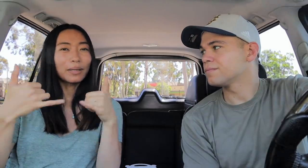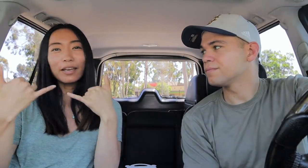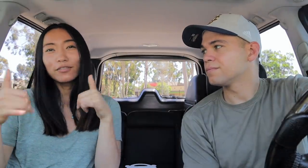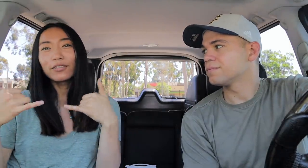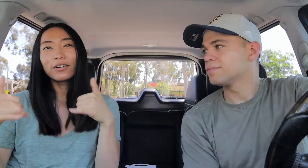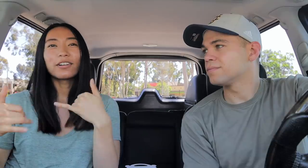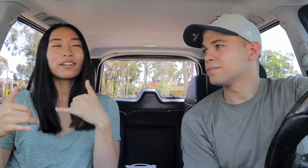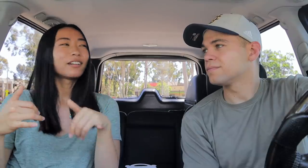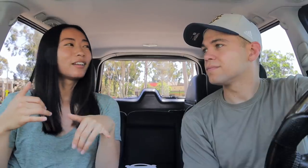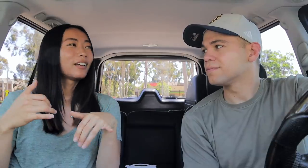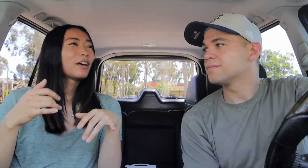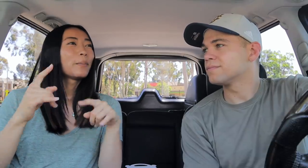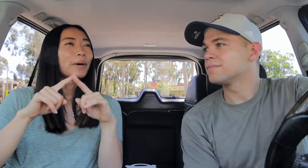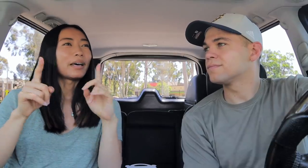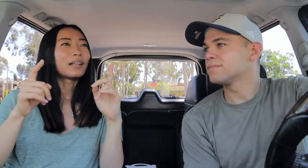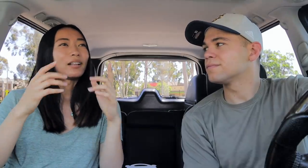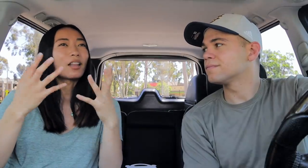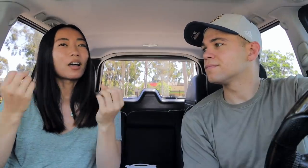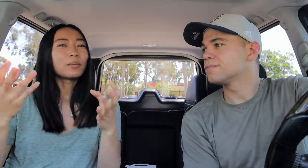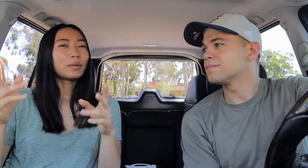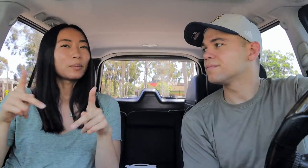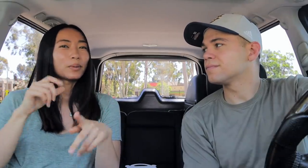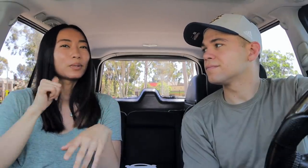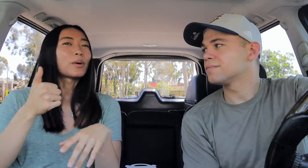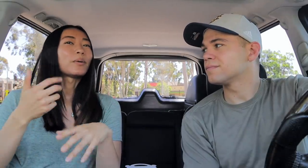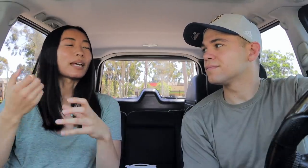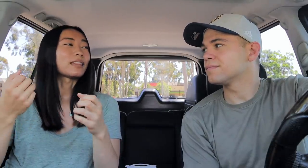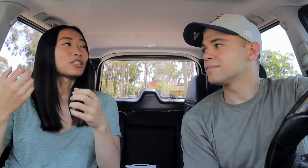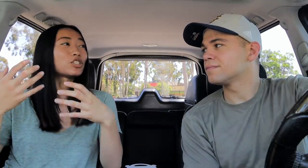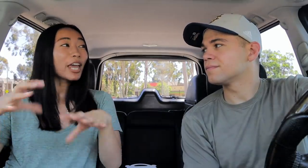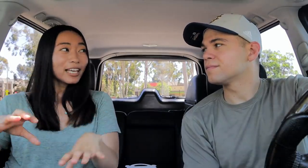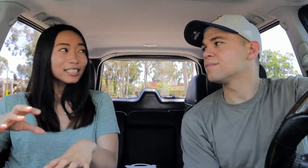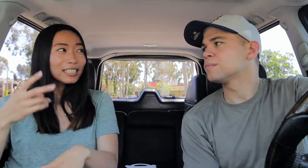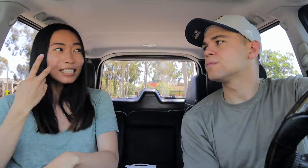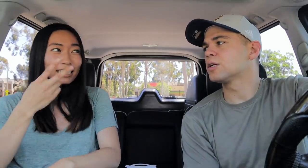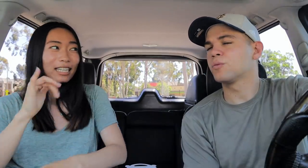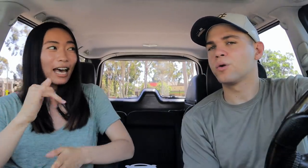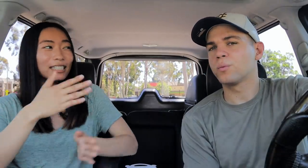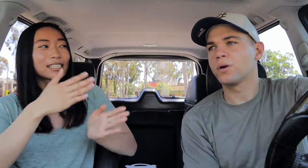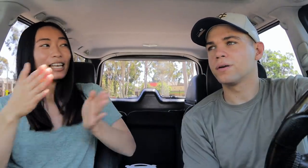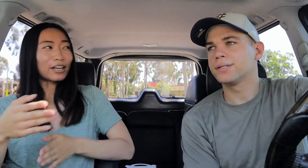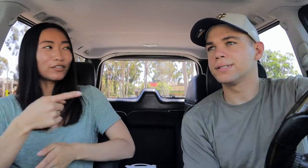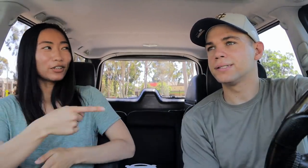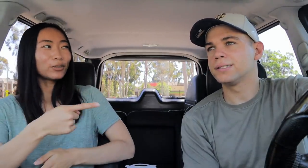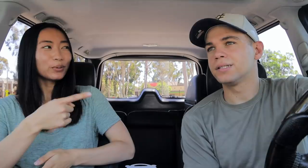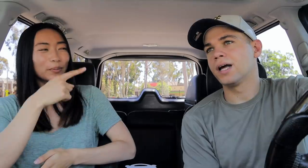playful, But, a lot of people don't get the chance to see that side of you.